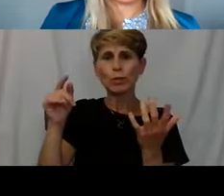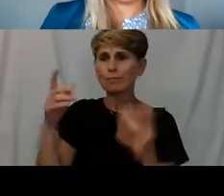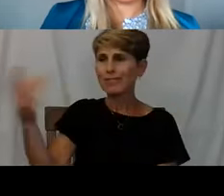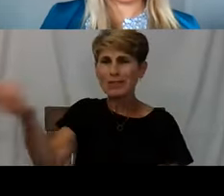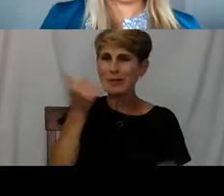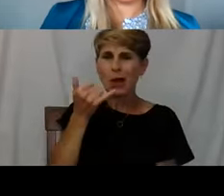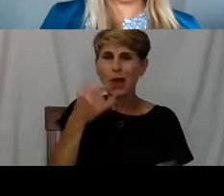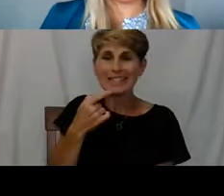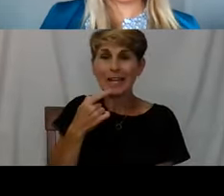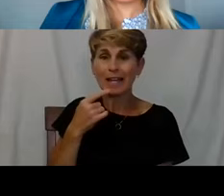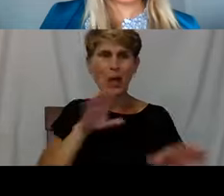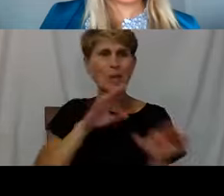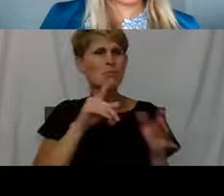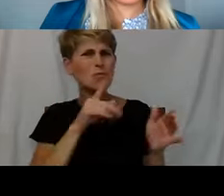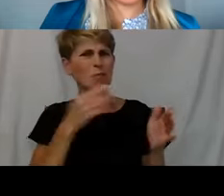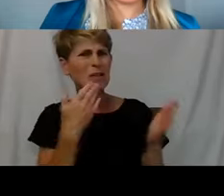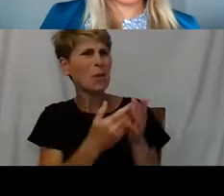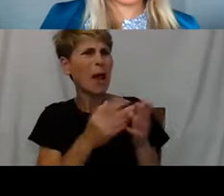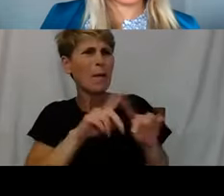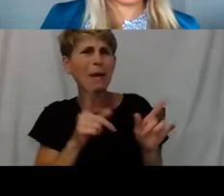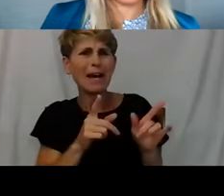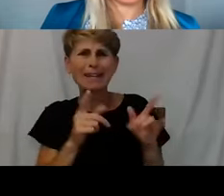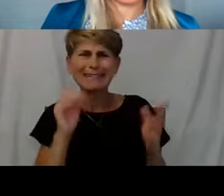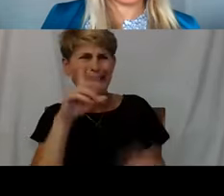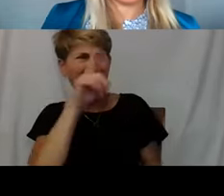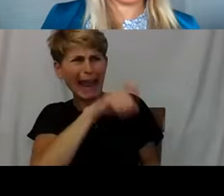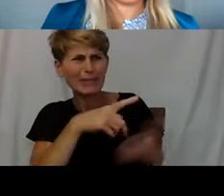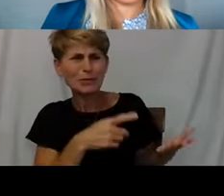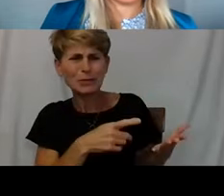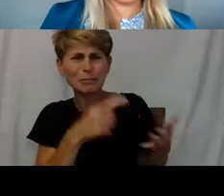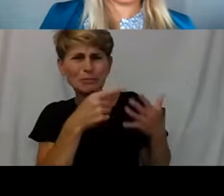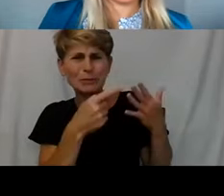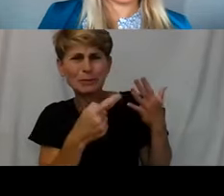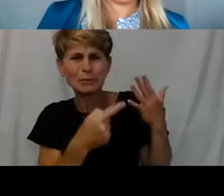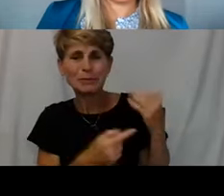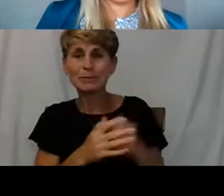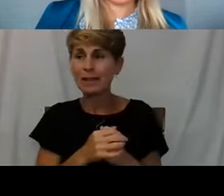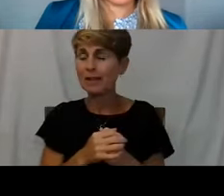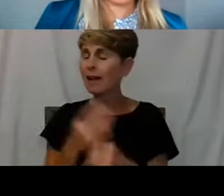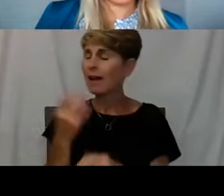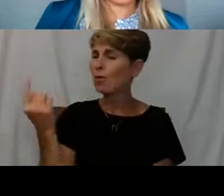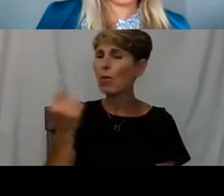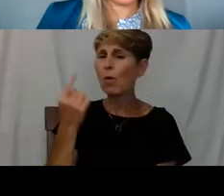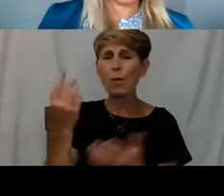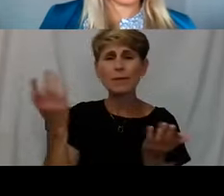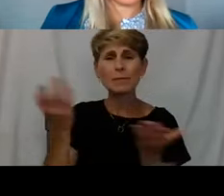I'm doing really well, but how about this? Can I ask you this or that. I'm always gonna be here to help. If something happens,